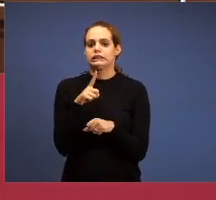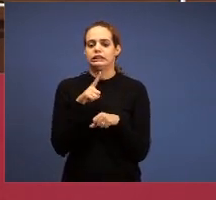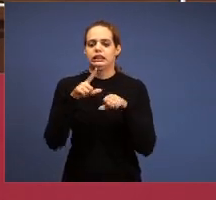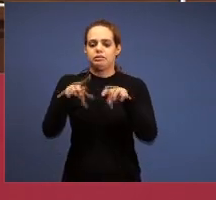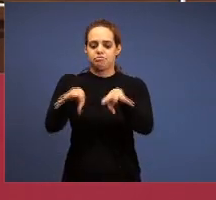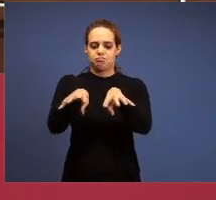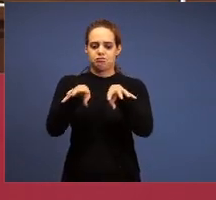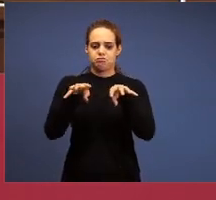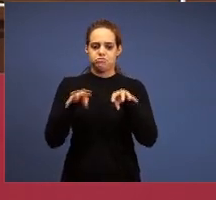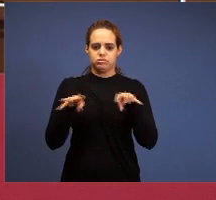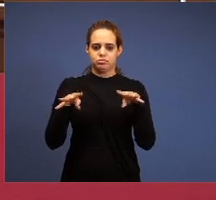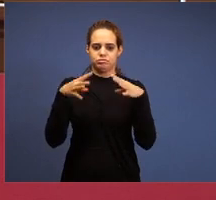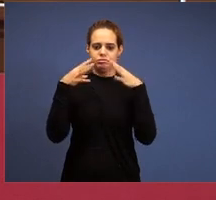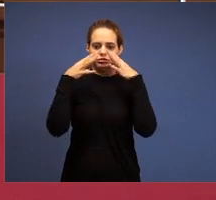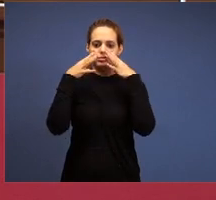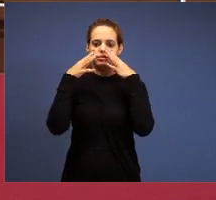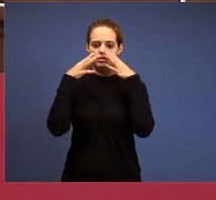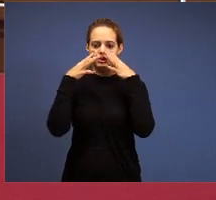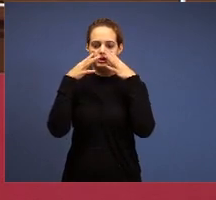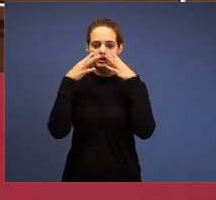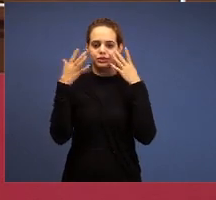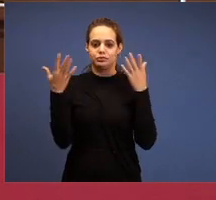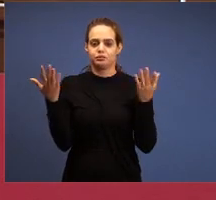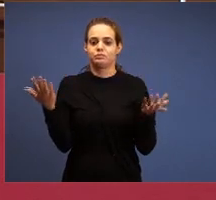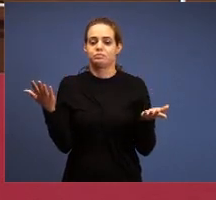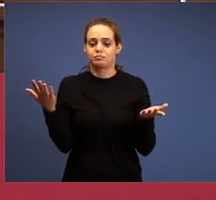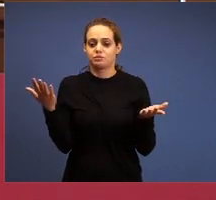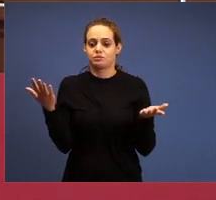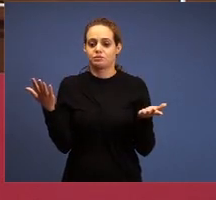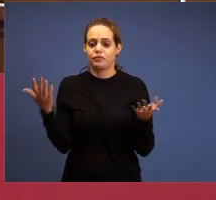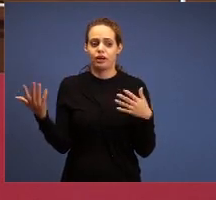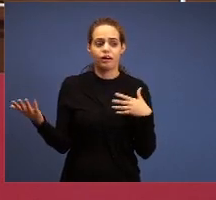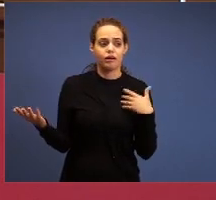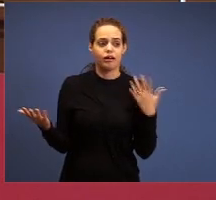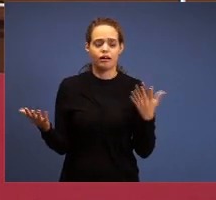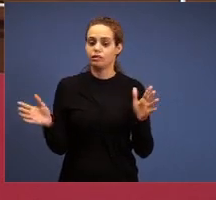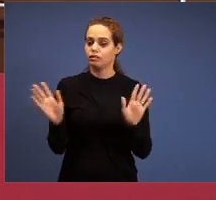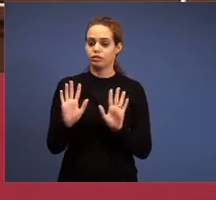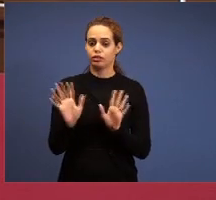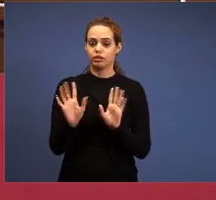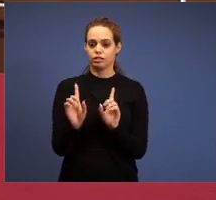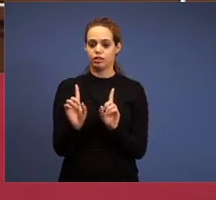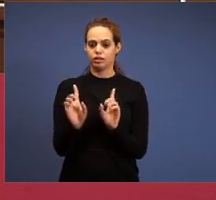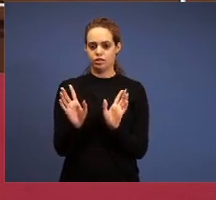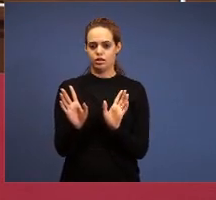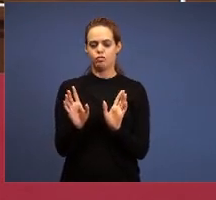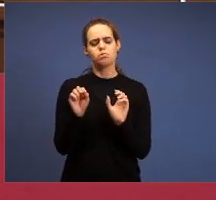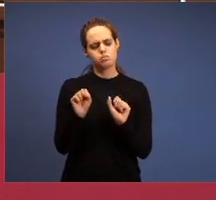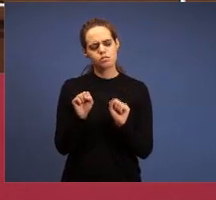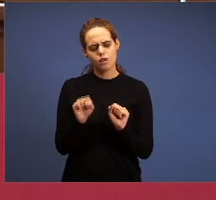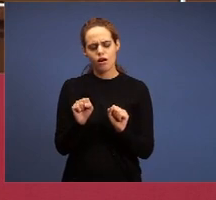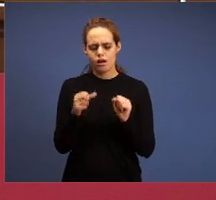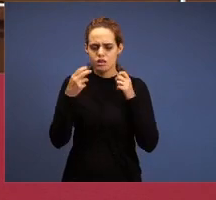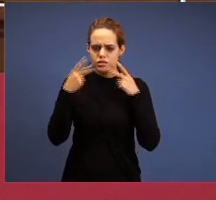will you say what? One day he preaches something, another day preach another, no. That day he can preach, everyone is preaching salvation,